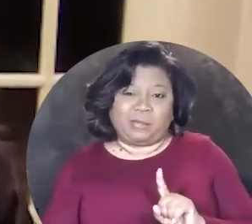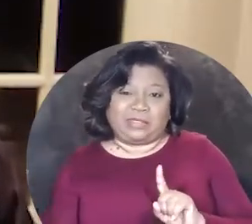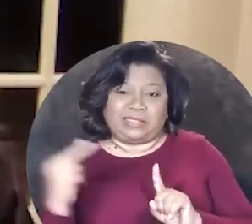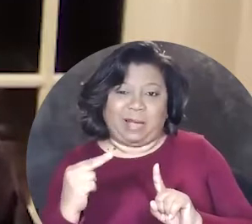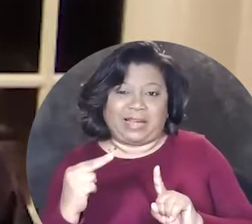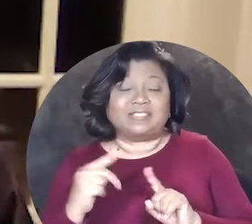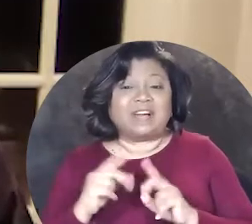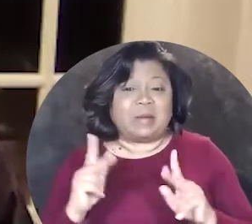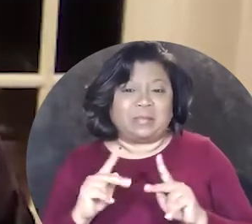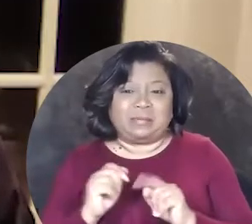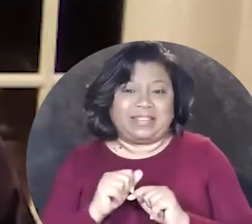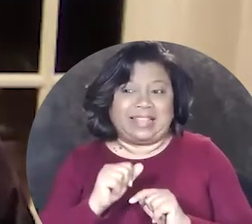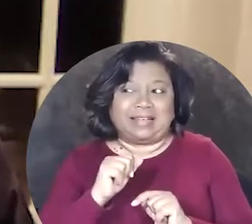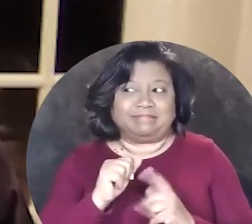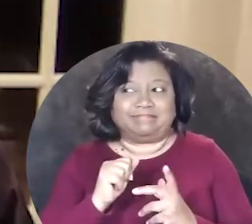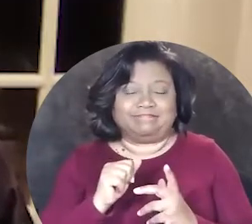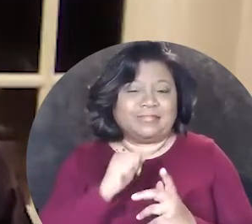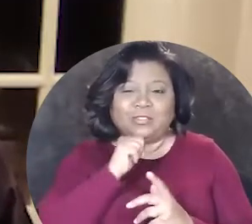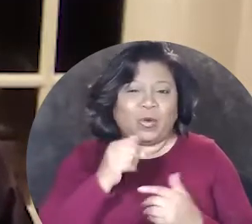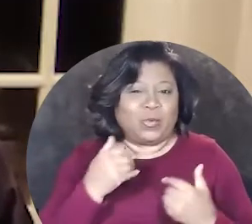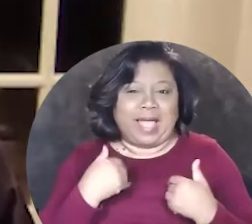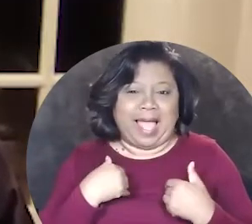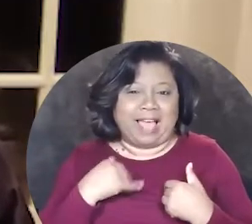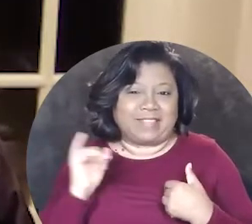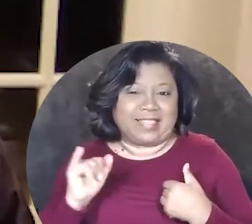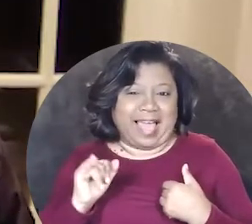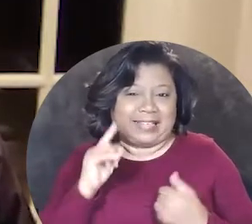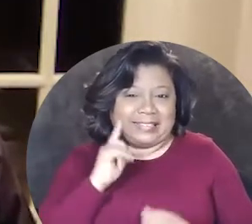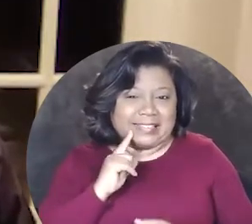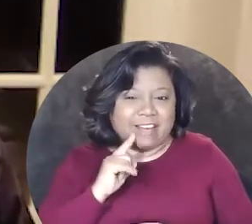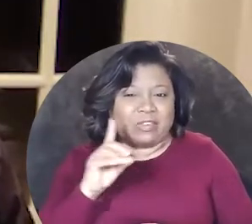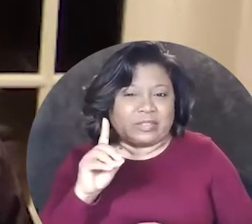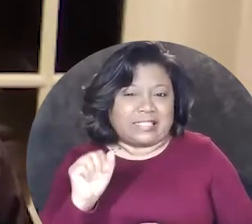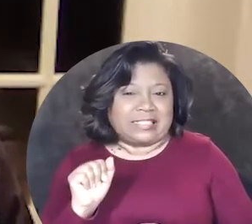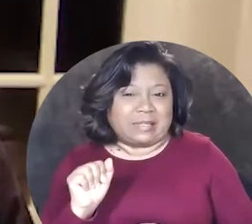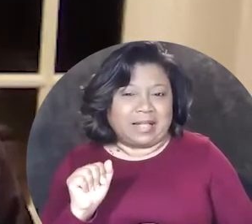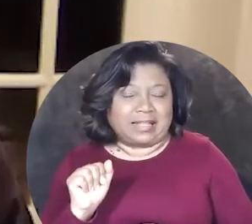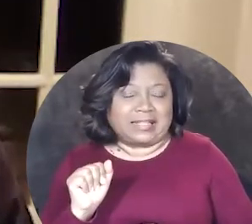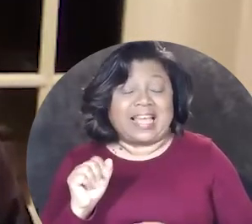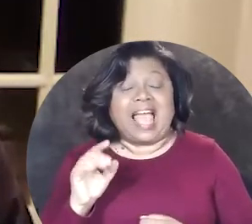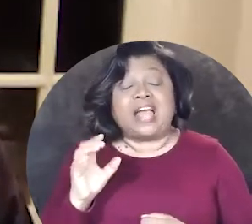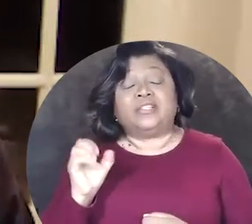from the perspective of people that do not have that Deafness or disability